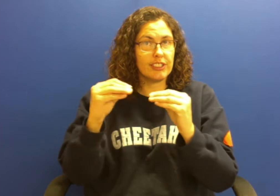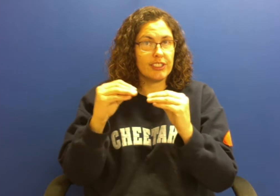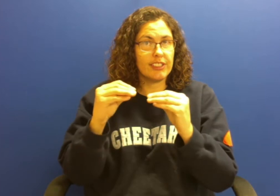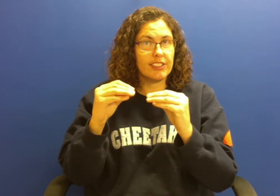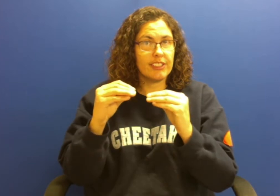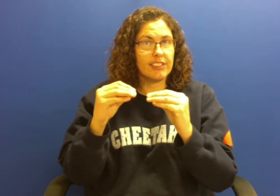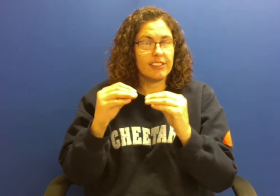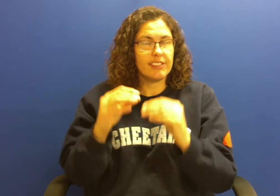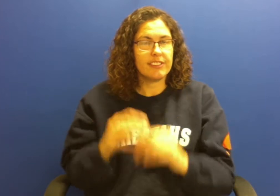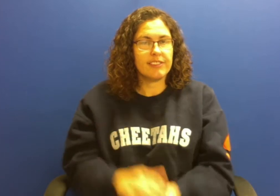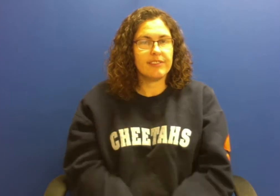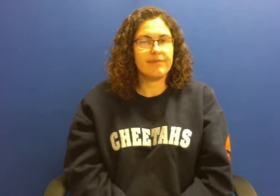pear